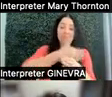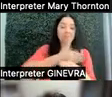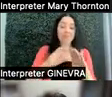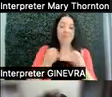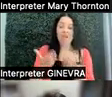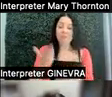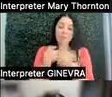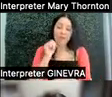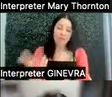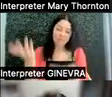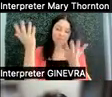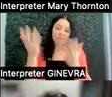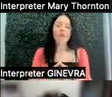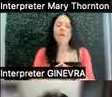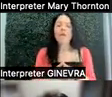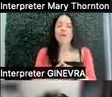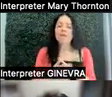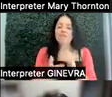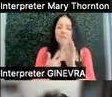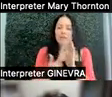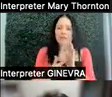We might see and hear repetitive behavior-- something